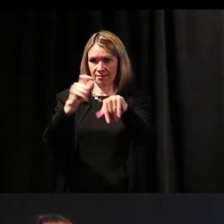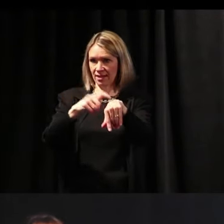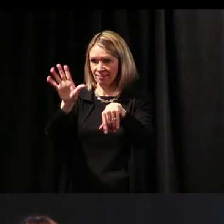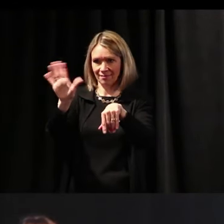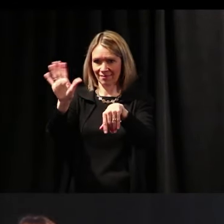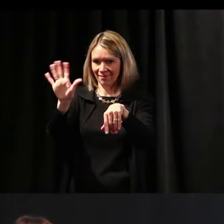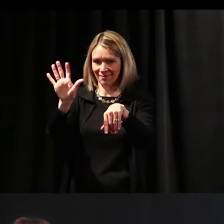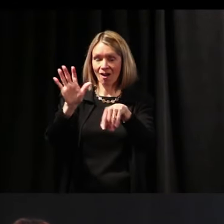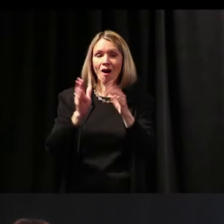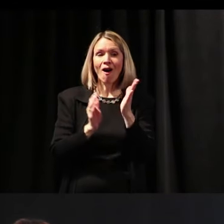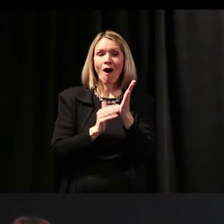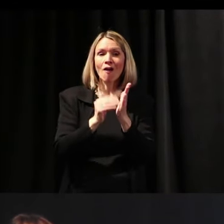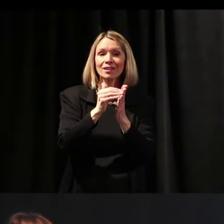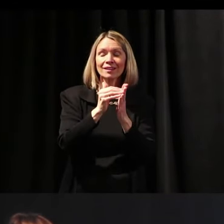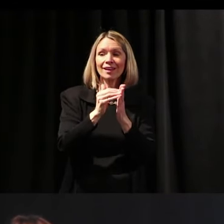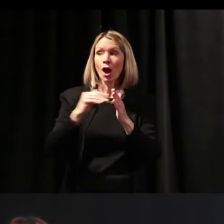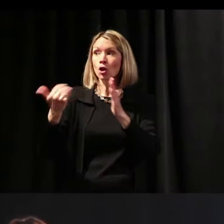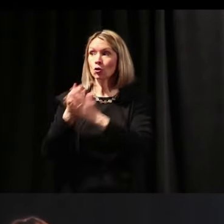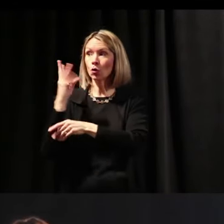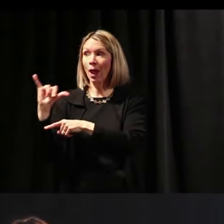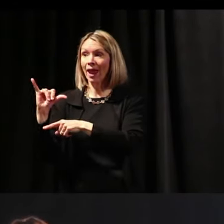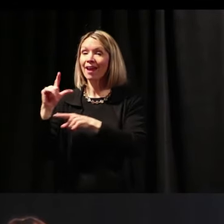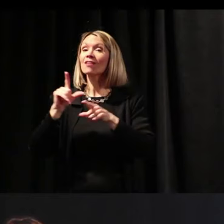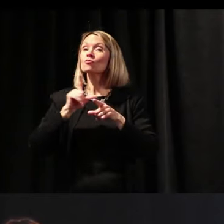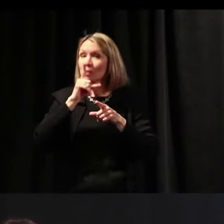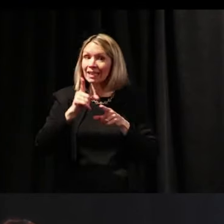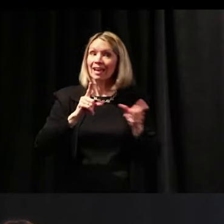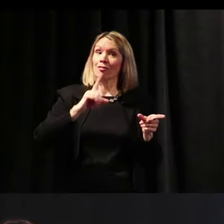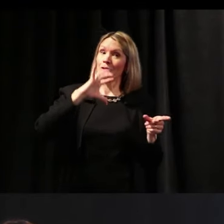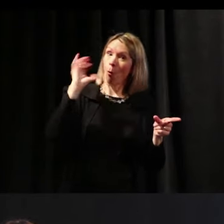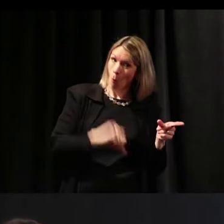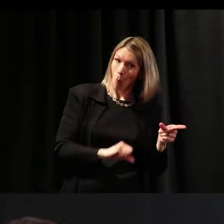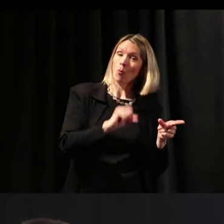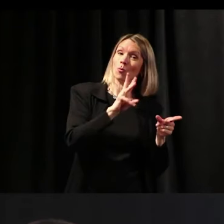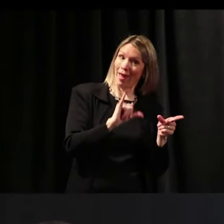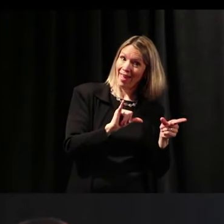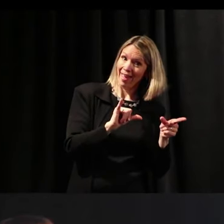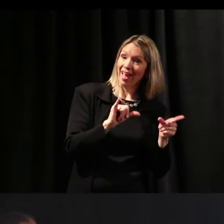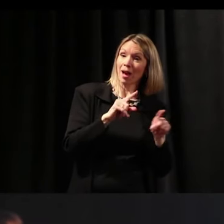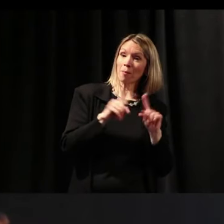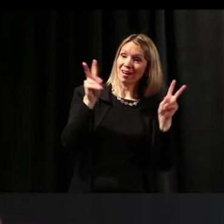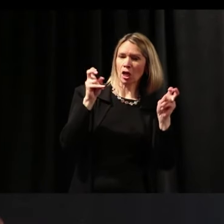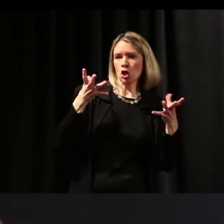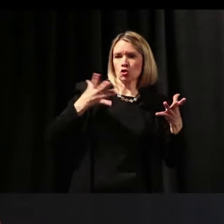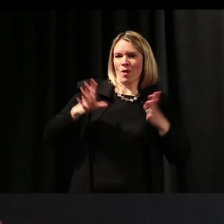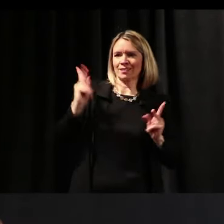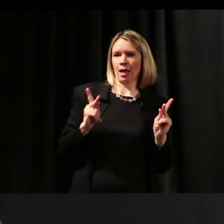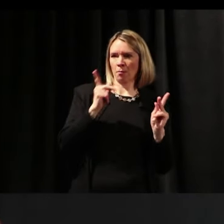is really the old way dressed up. So we're going to play with that idea. Let's go.